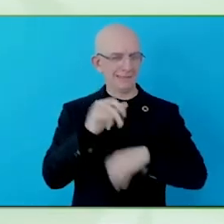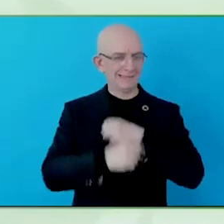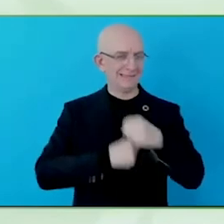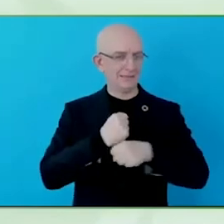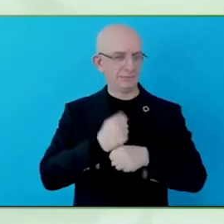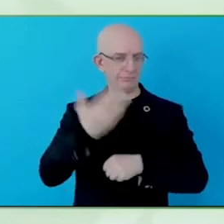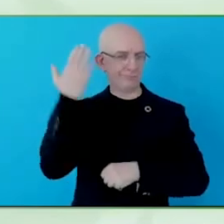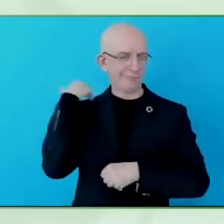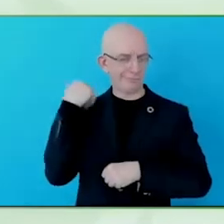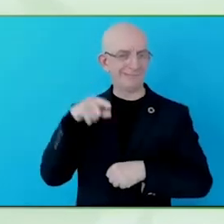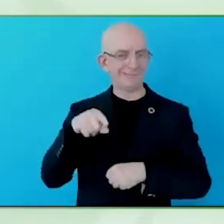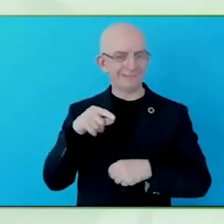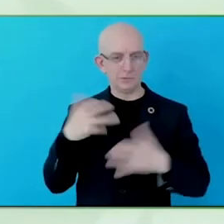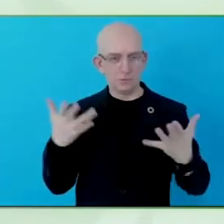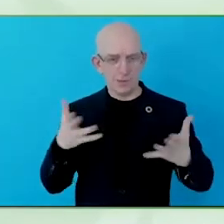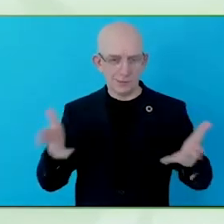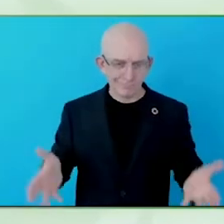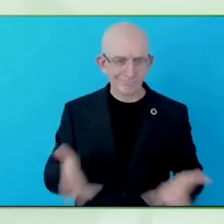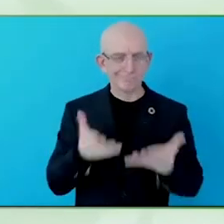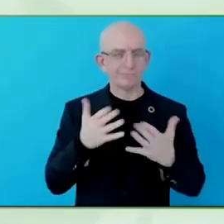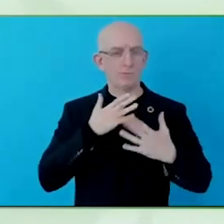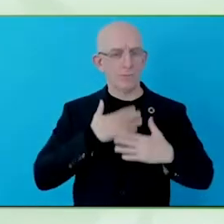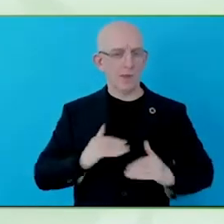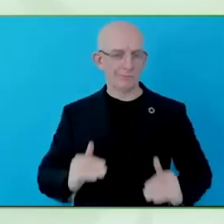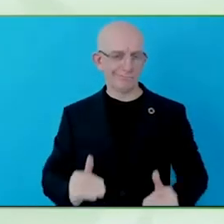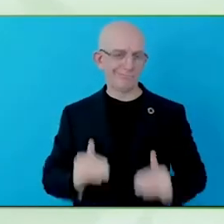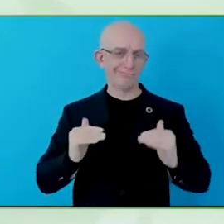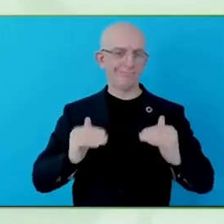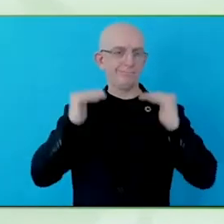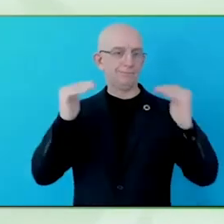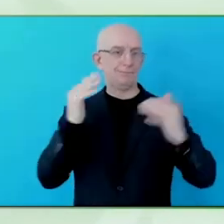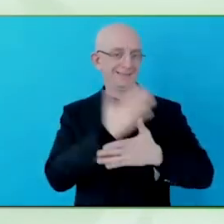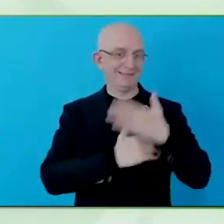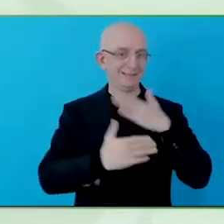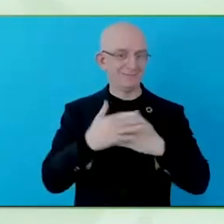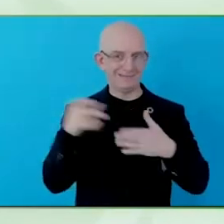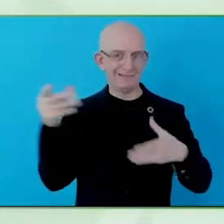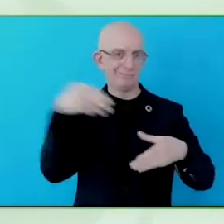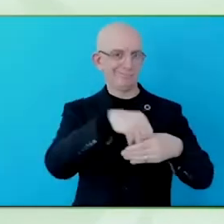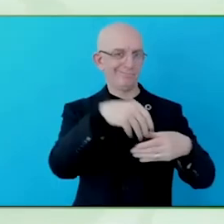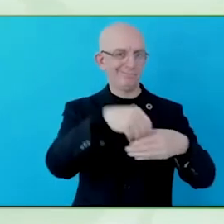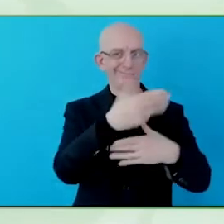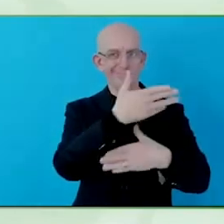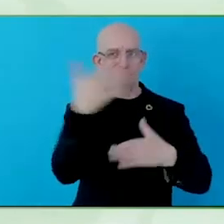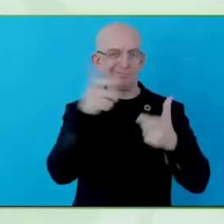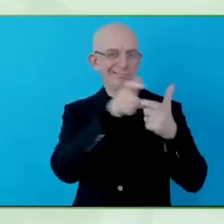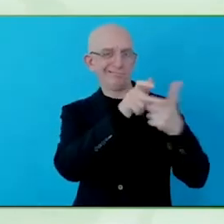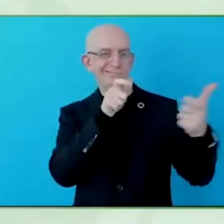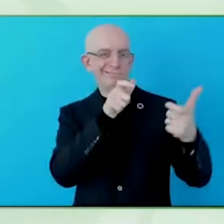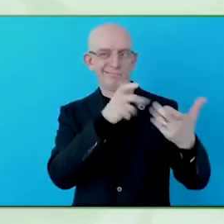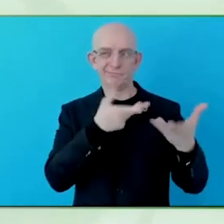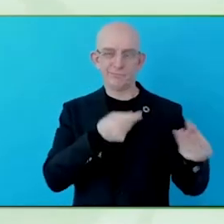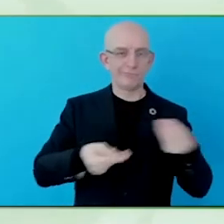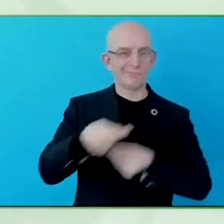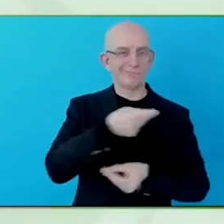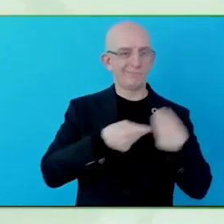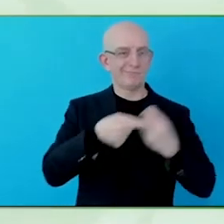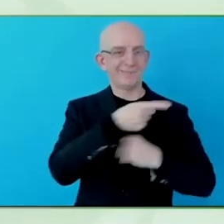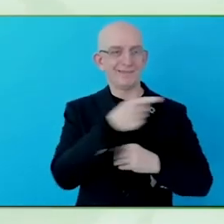disabilities, to create a more effective system if you like, that is supposed to enable the economic contribution of us all.